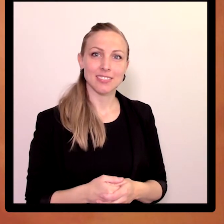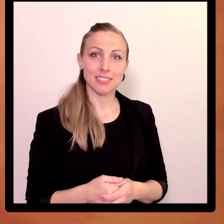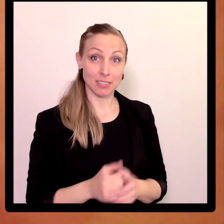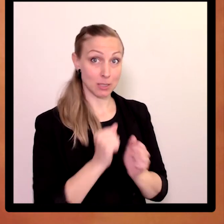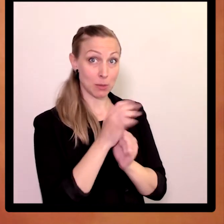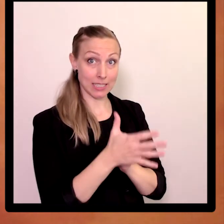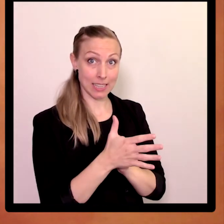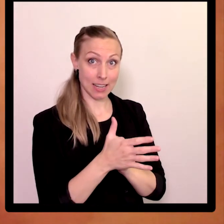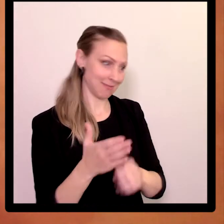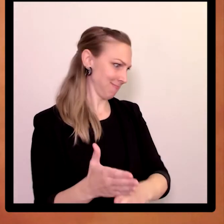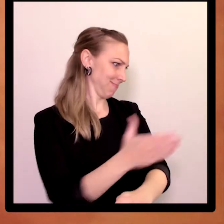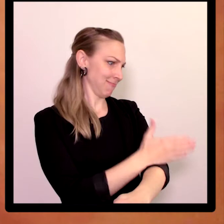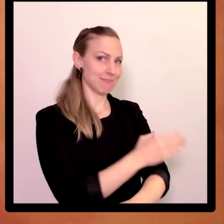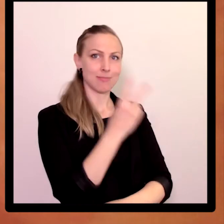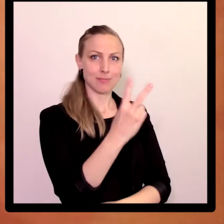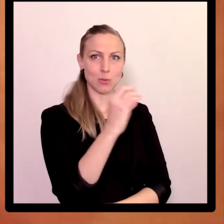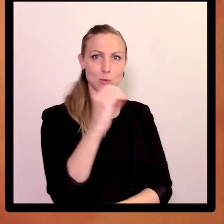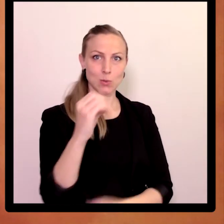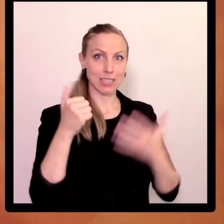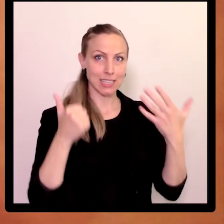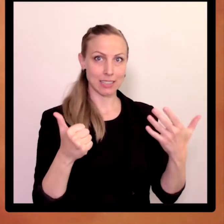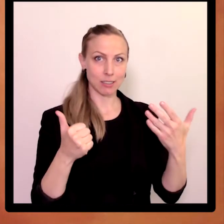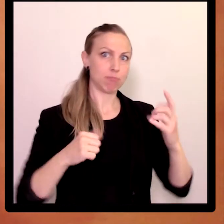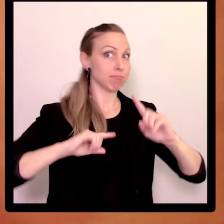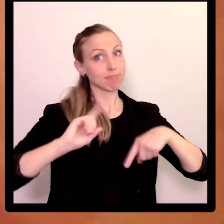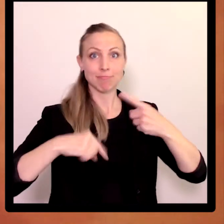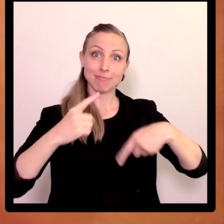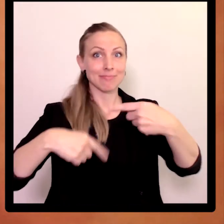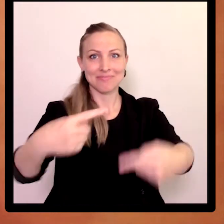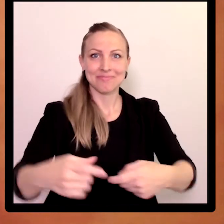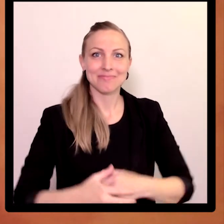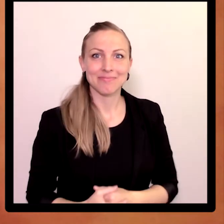This project started in 2006 and is still going strong.